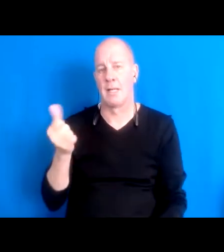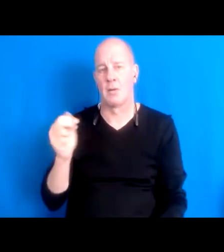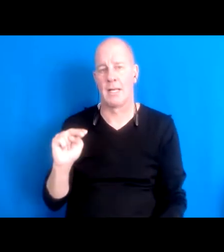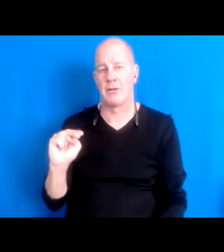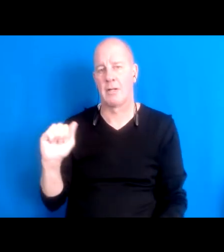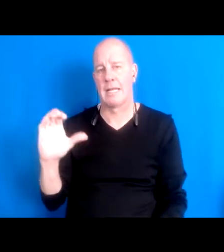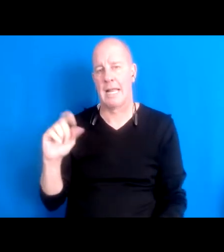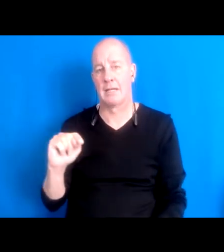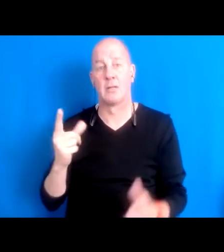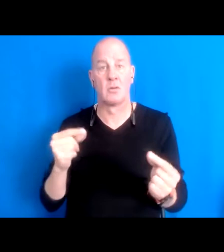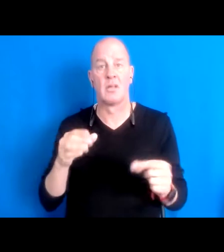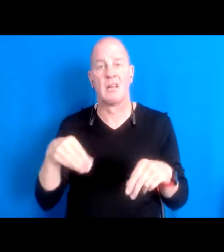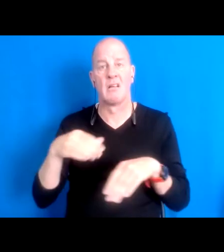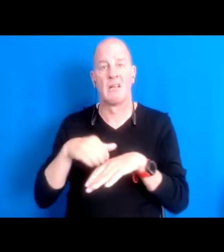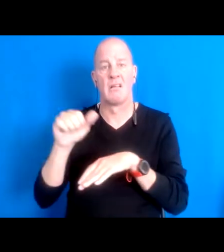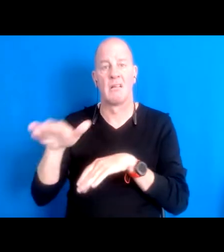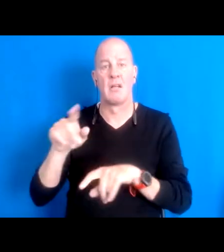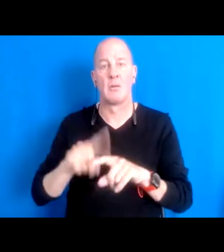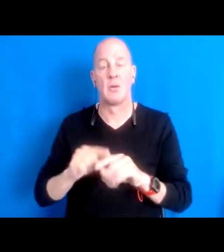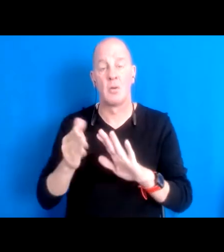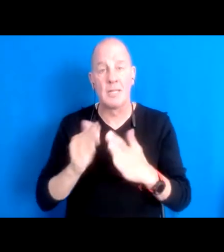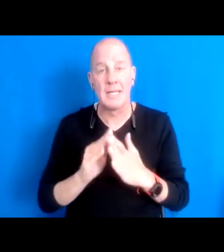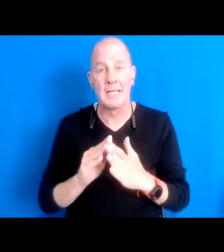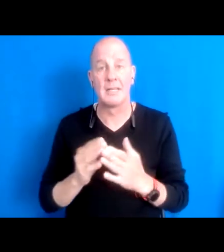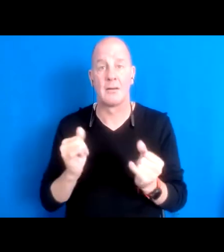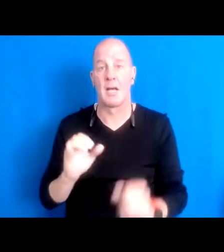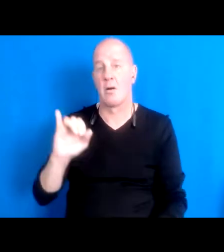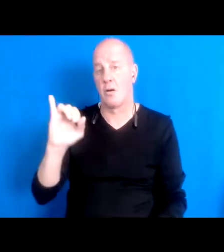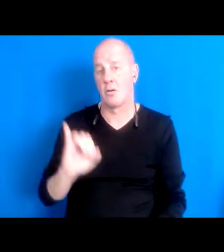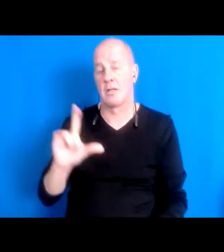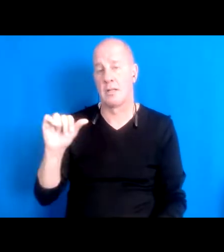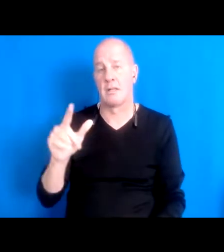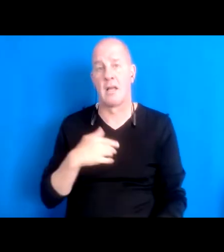15:54:58 LA and Oakland has the highest populations of intertribal native people in the country.